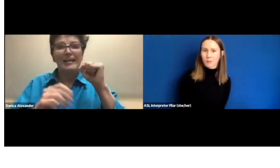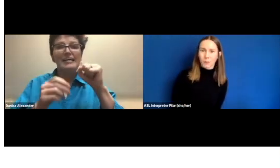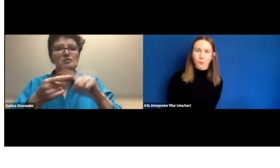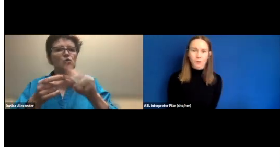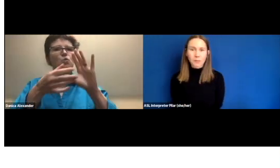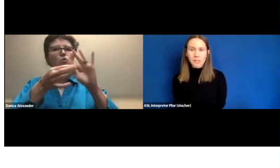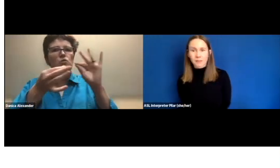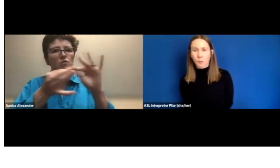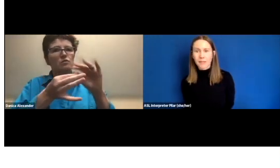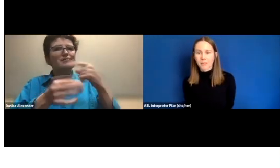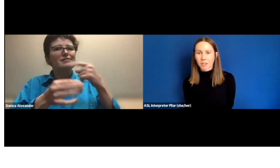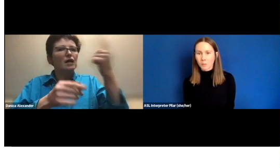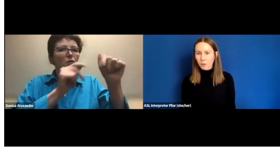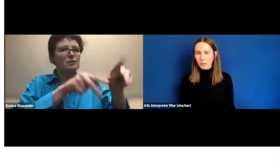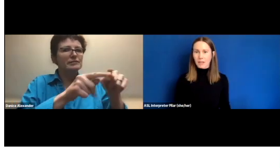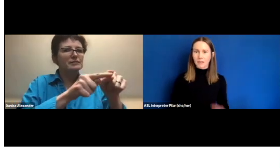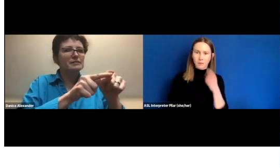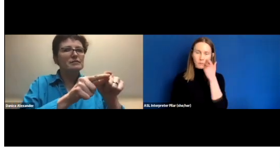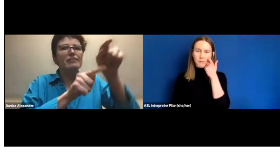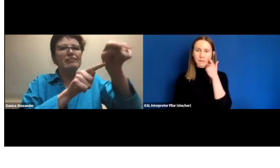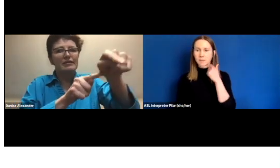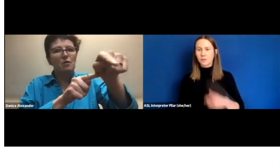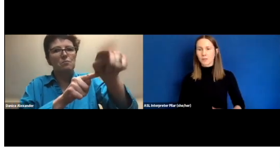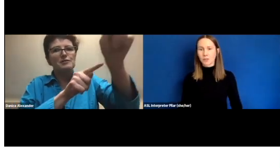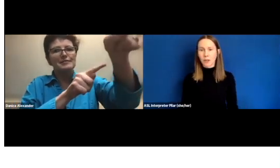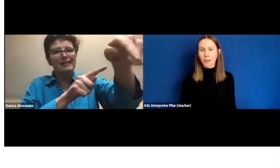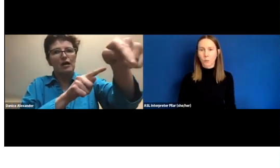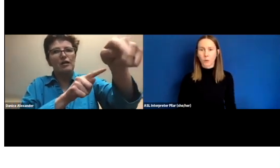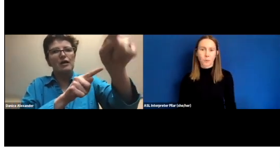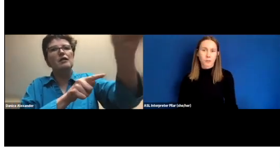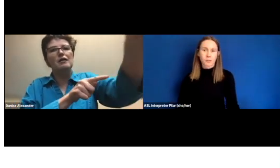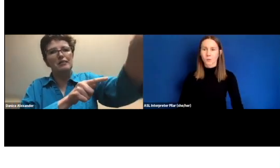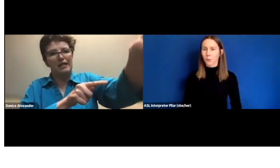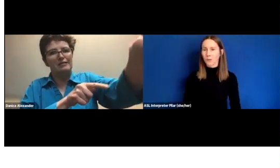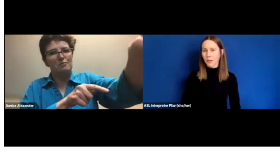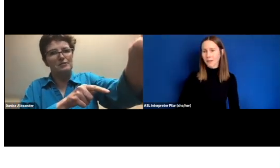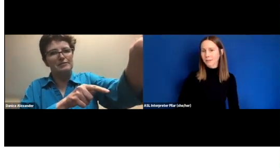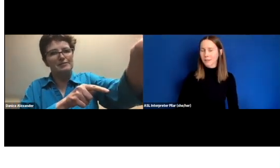So, those means and ways to communicate was just sharing one person told the next